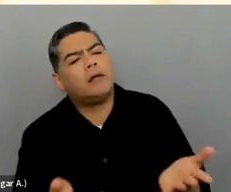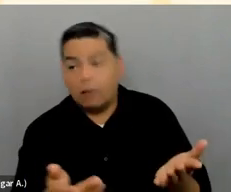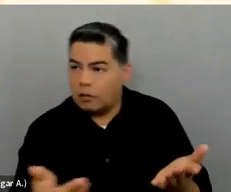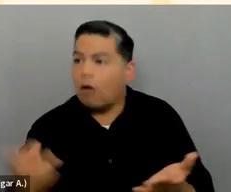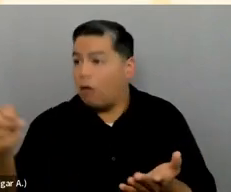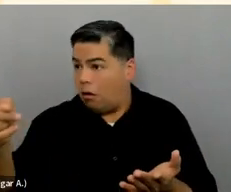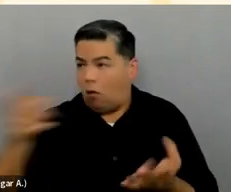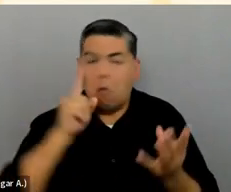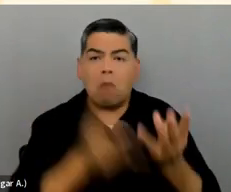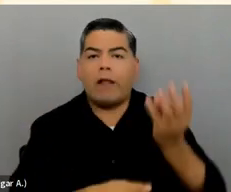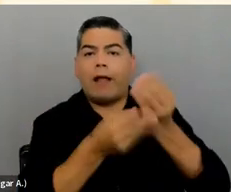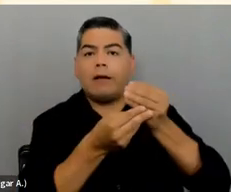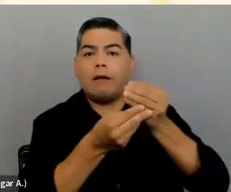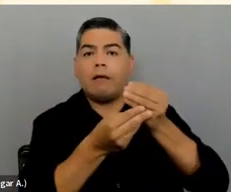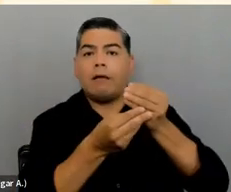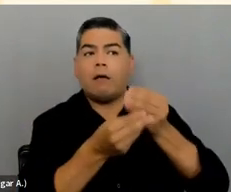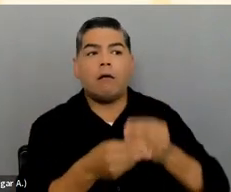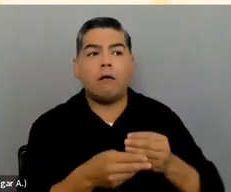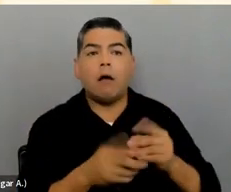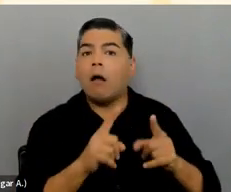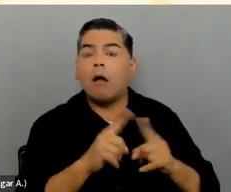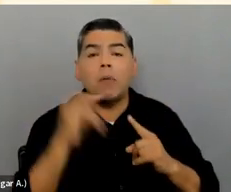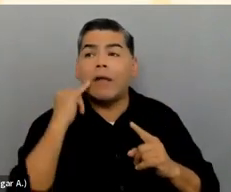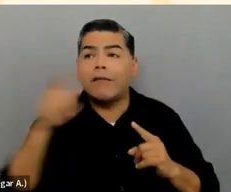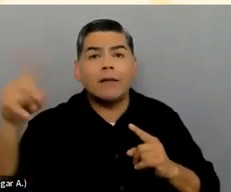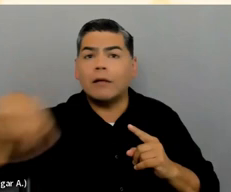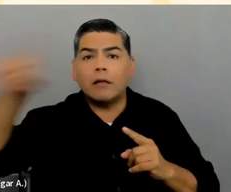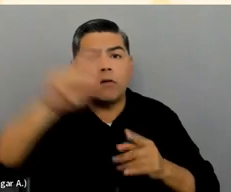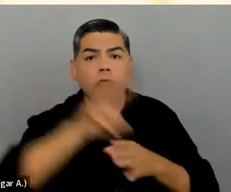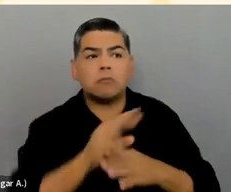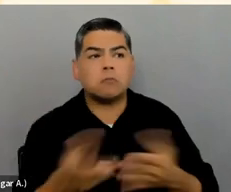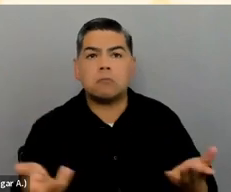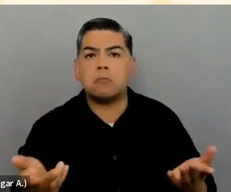[chuckles] But if they're not being used, then maybe you can get rid of them.